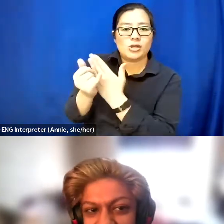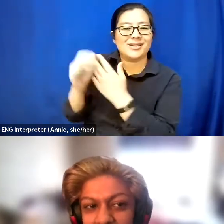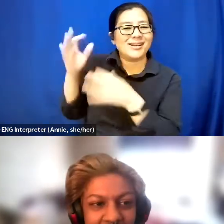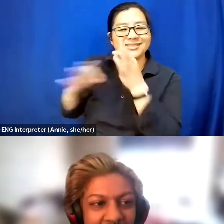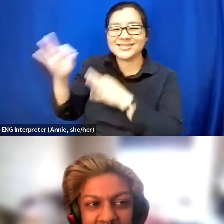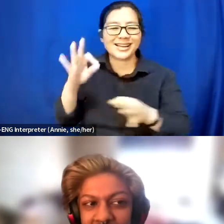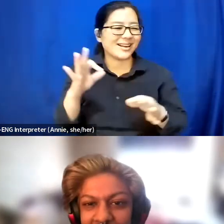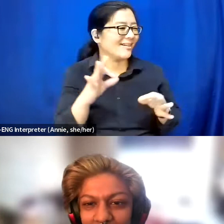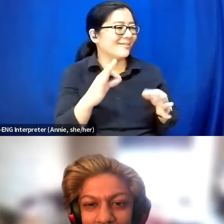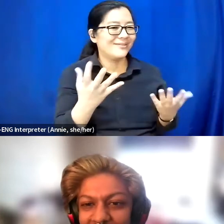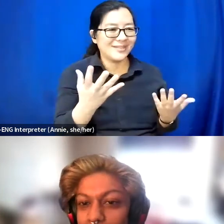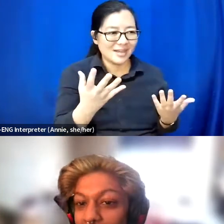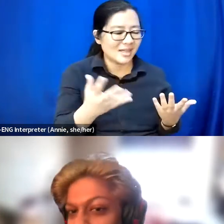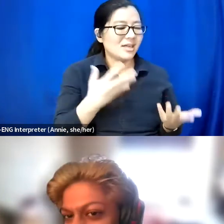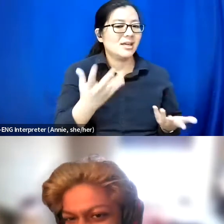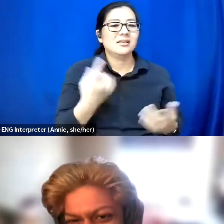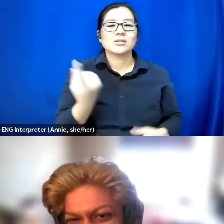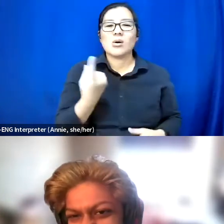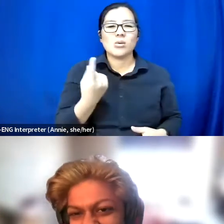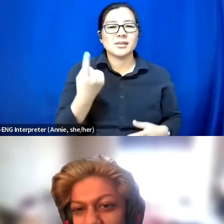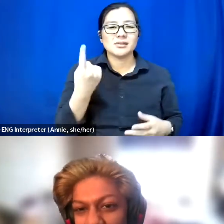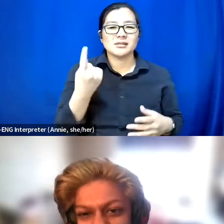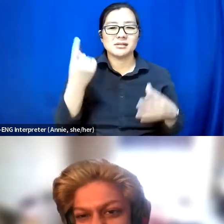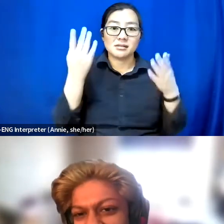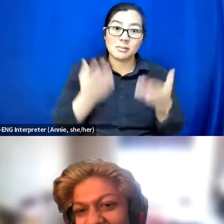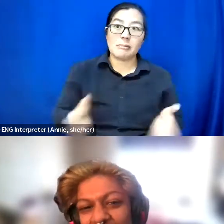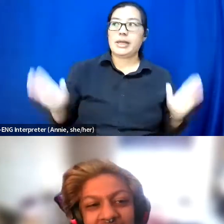like yeah it's always the bigger publications, the bigger organizations.